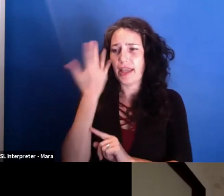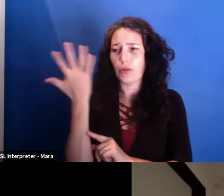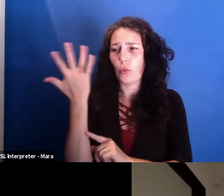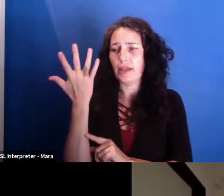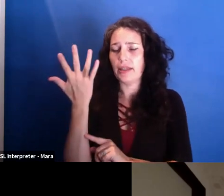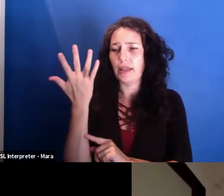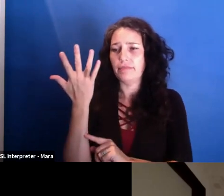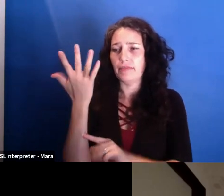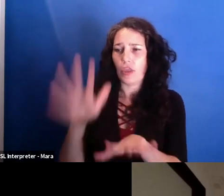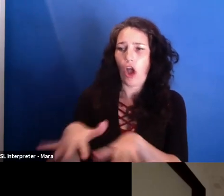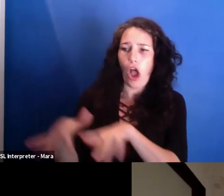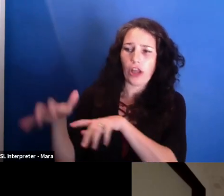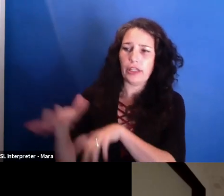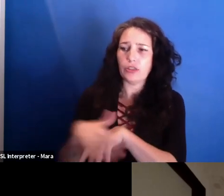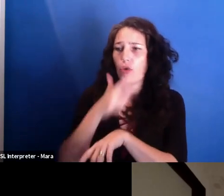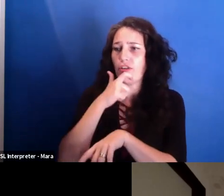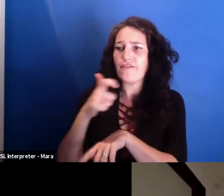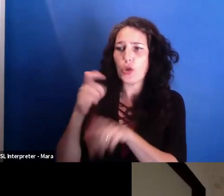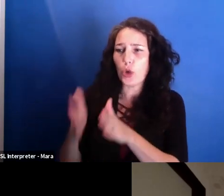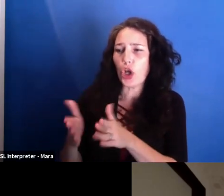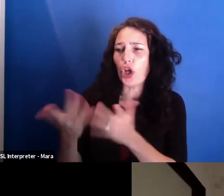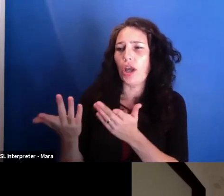and how that goes together with what I want to say,